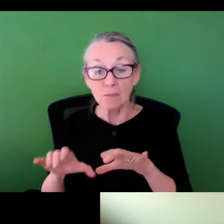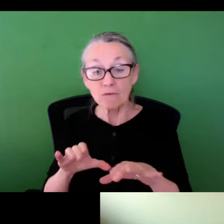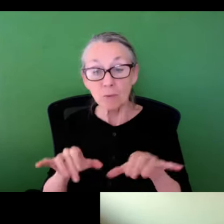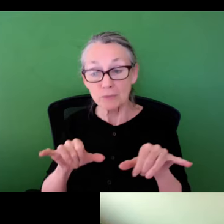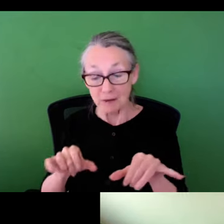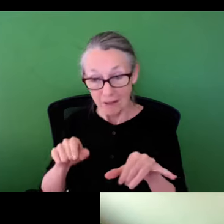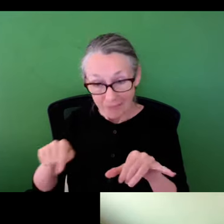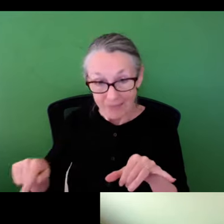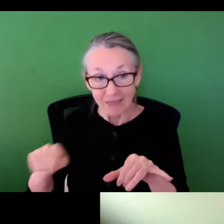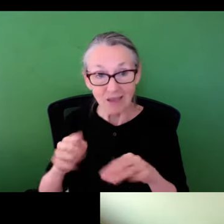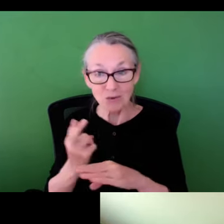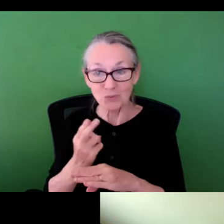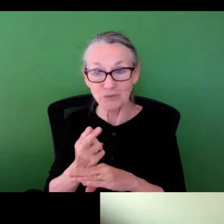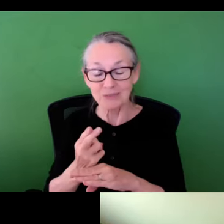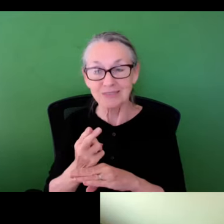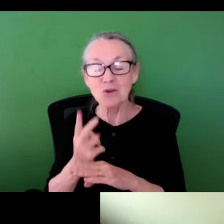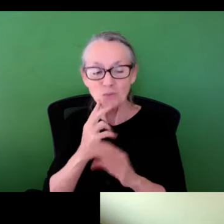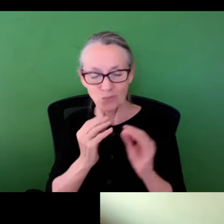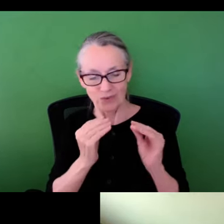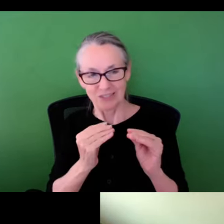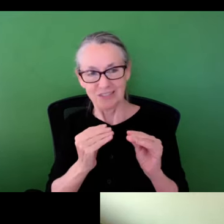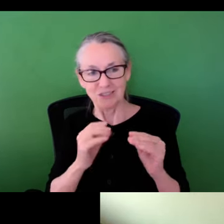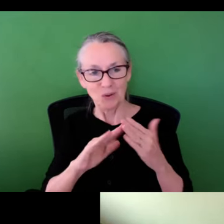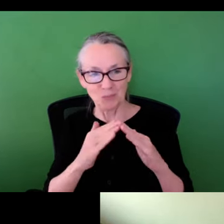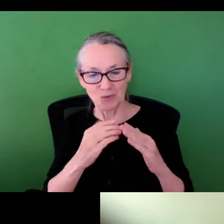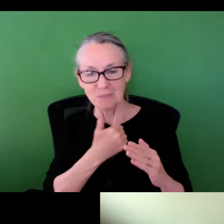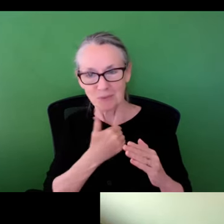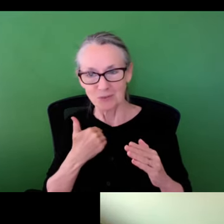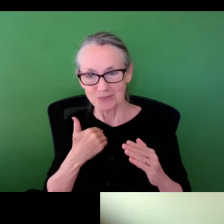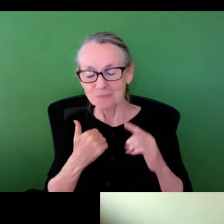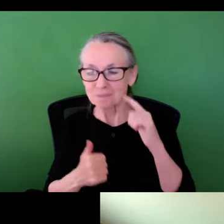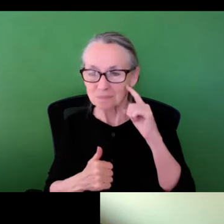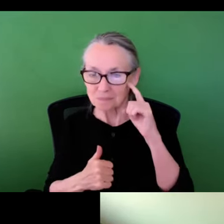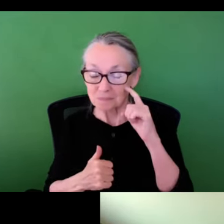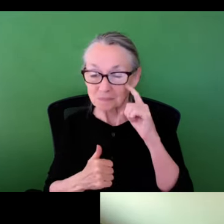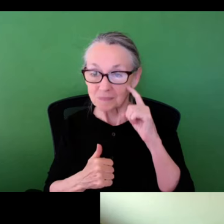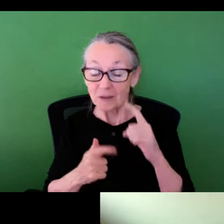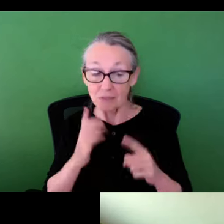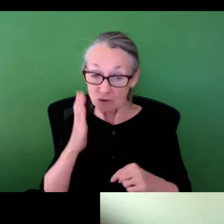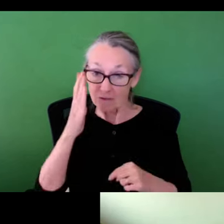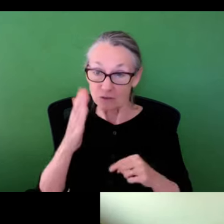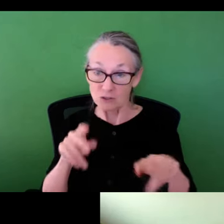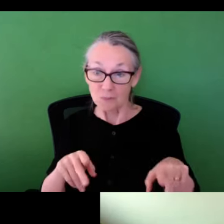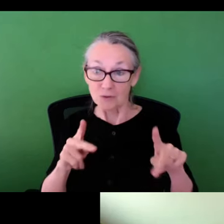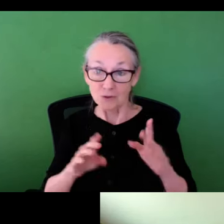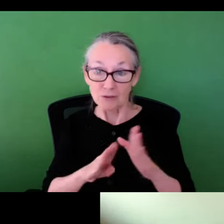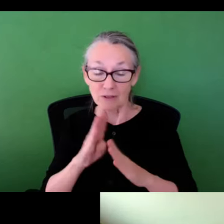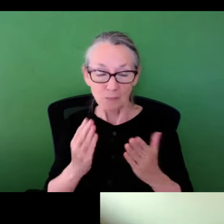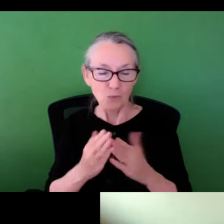and do visual inspection, these other types of performance centers that use so as a part of this process, I think